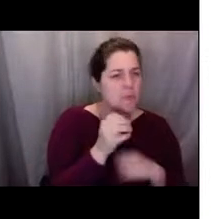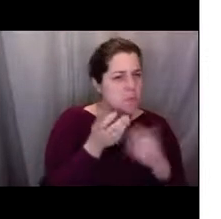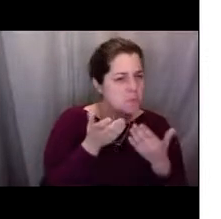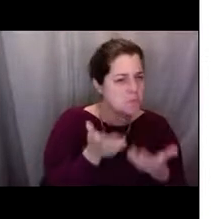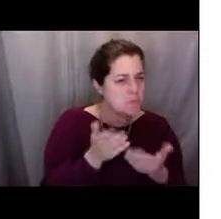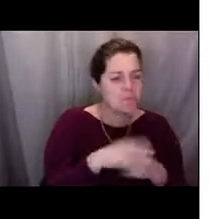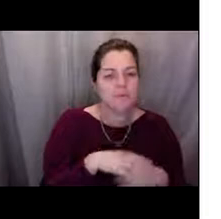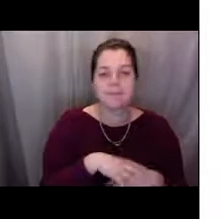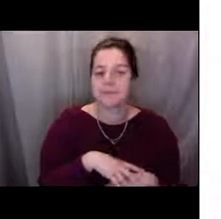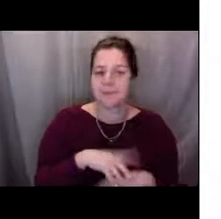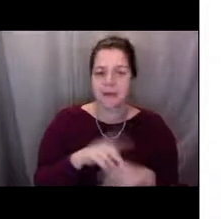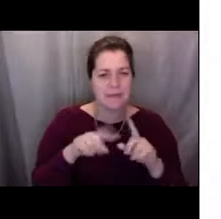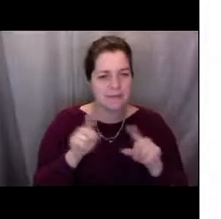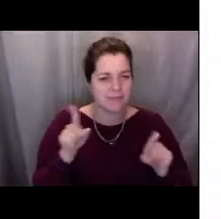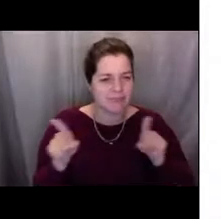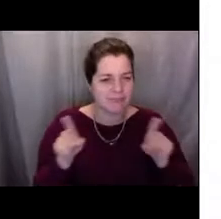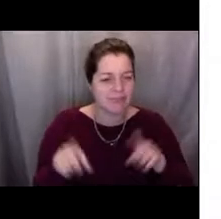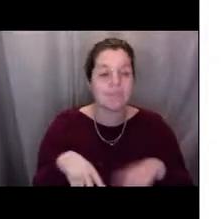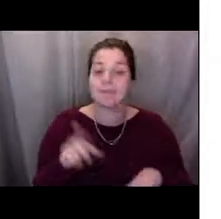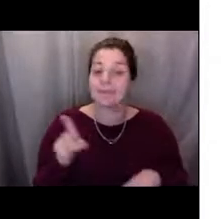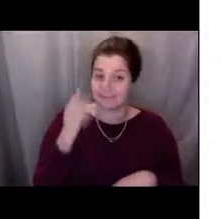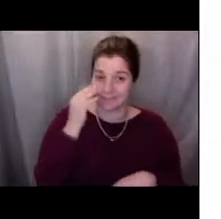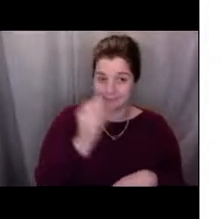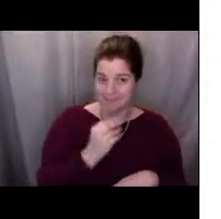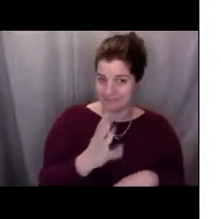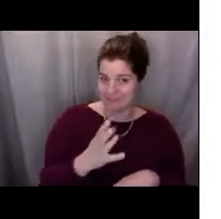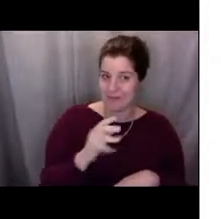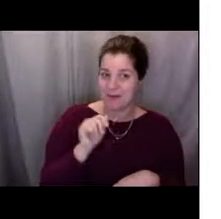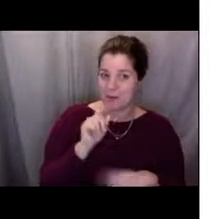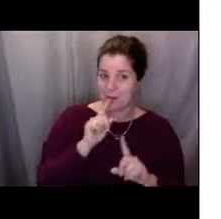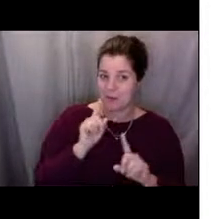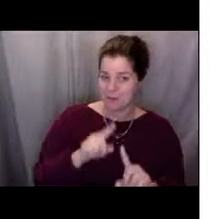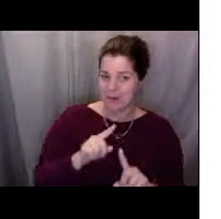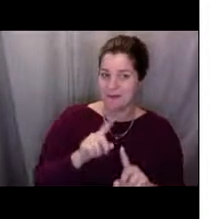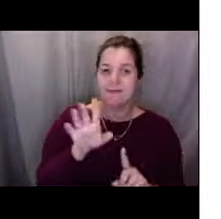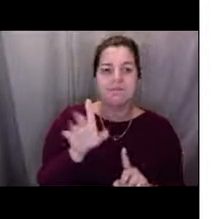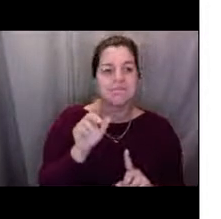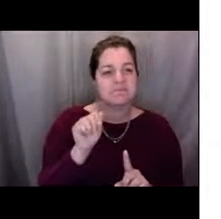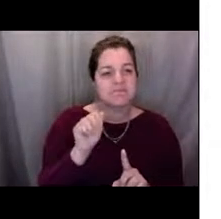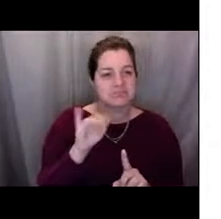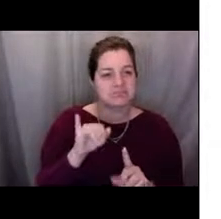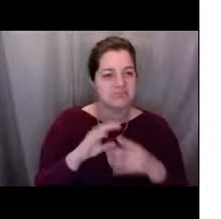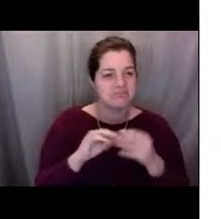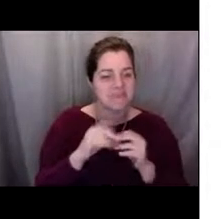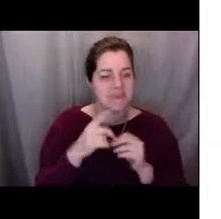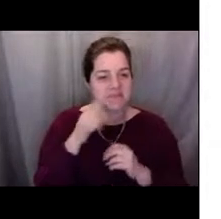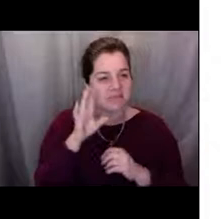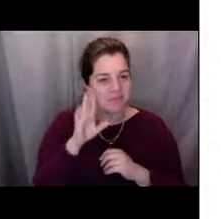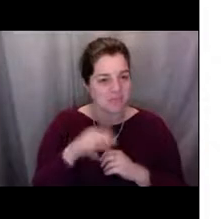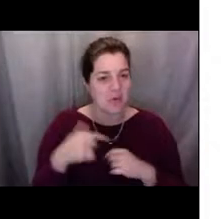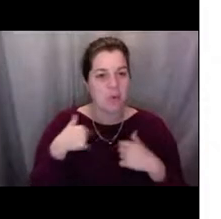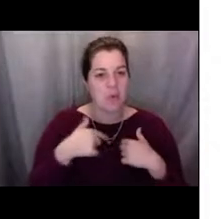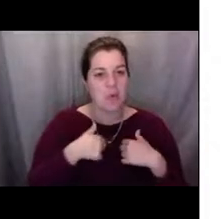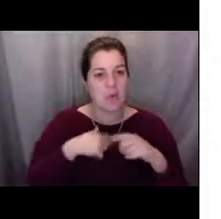and as you can see on this map, we go all the way to 200 nautical miles off shore.